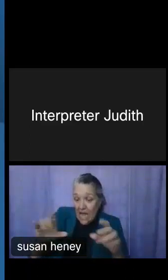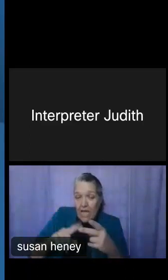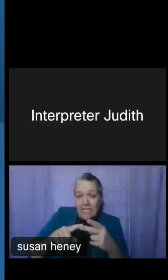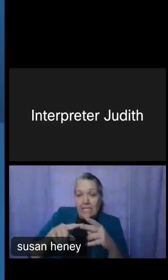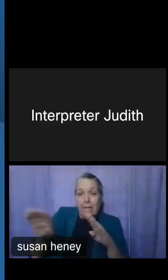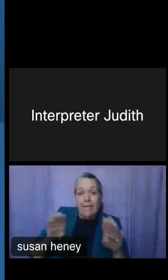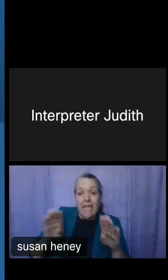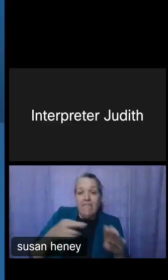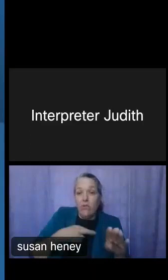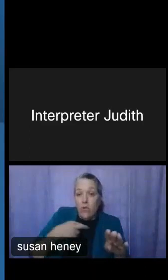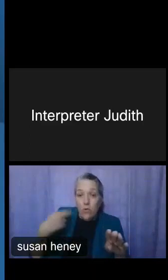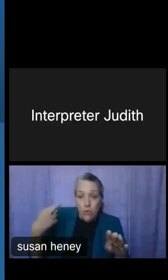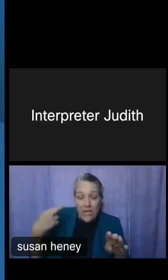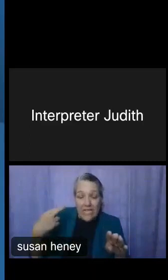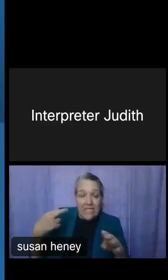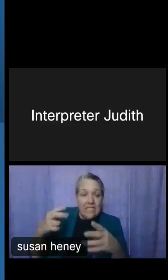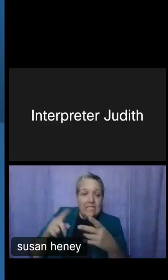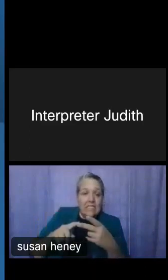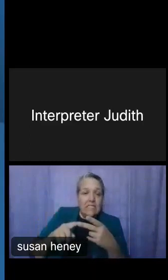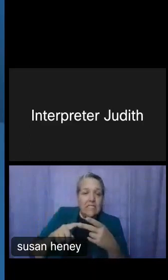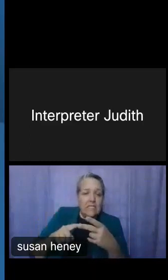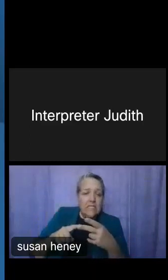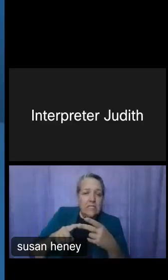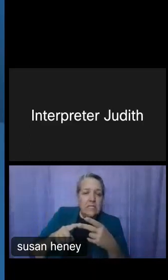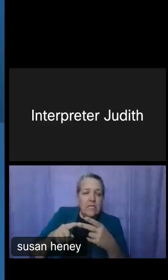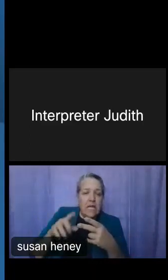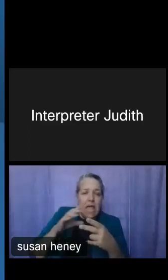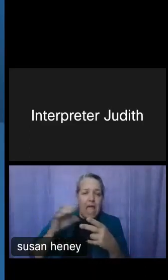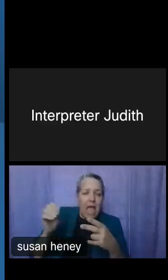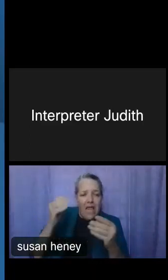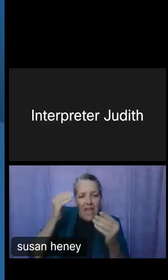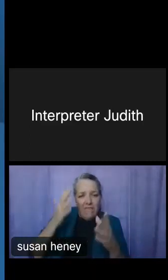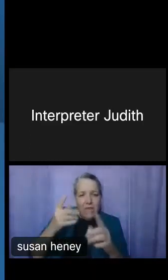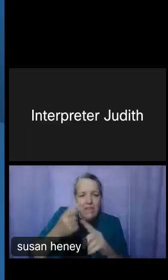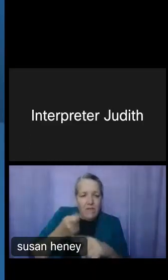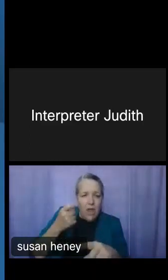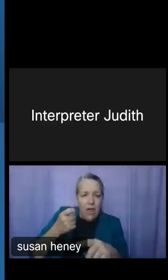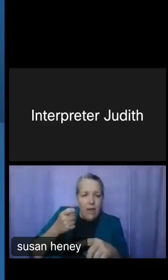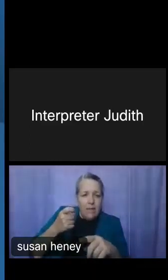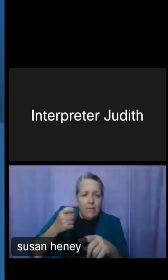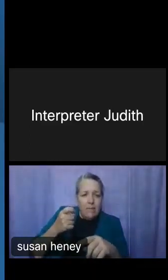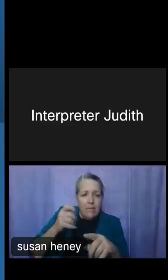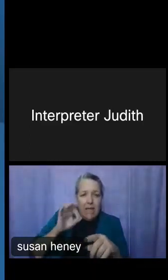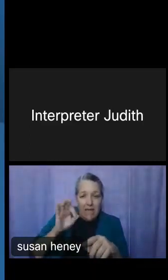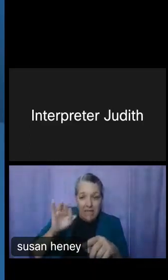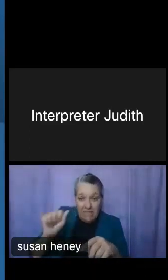Surveillance System, as well as information that comes from the SSA. So please feel free